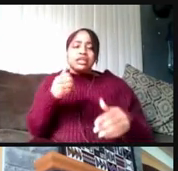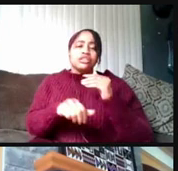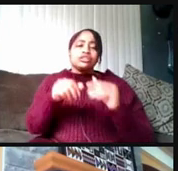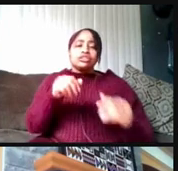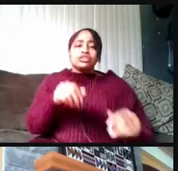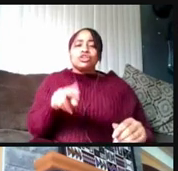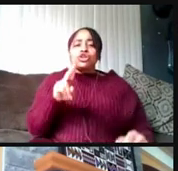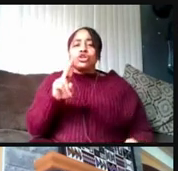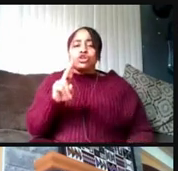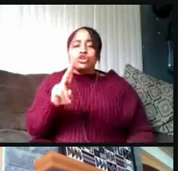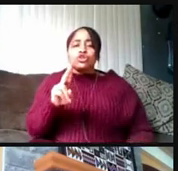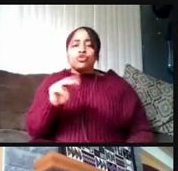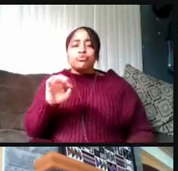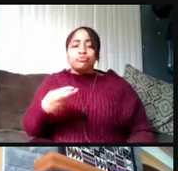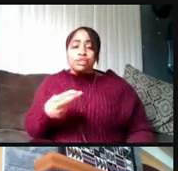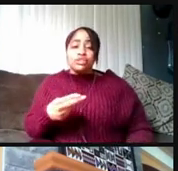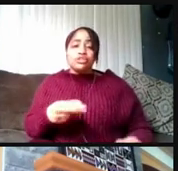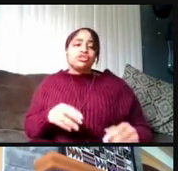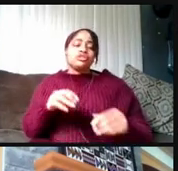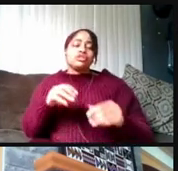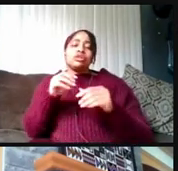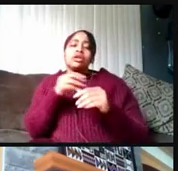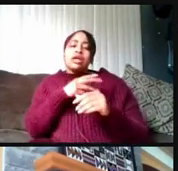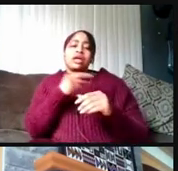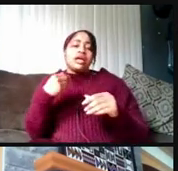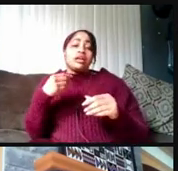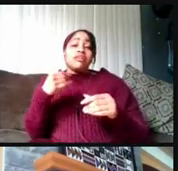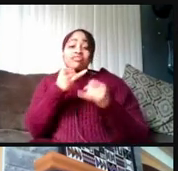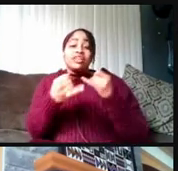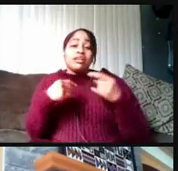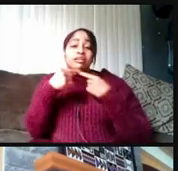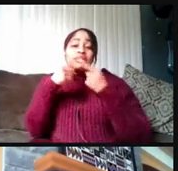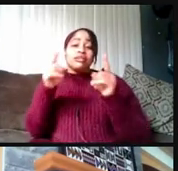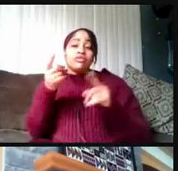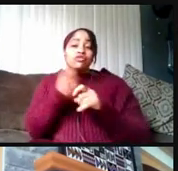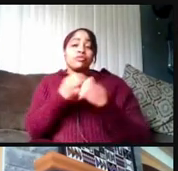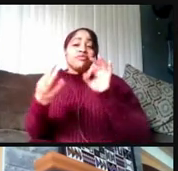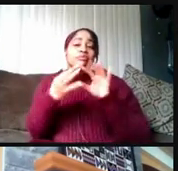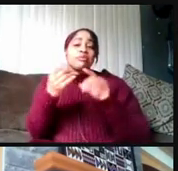And finally, I'll mention some really good news based on feedback from students,